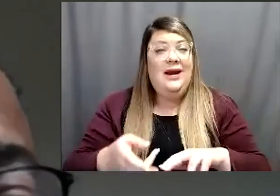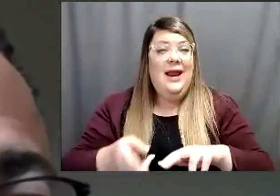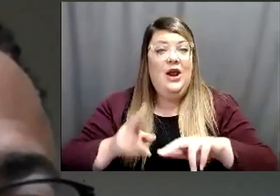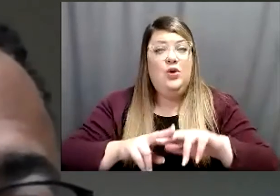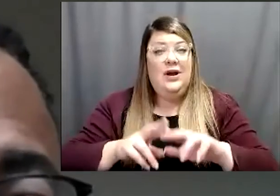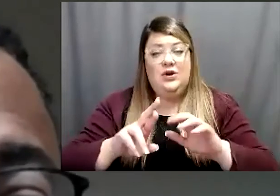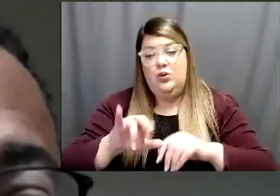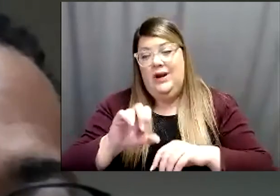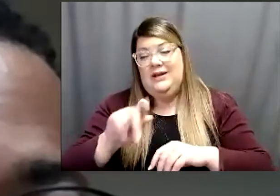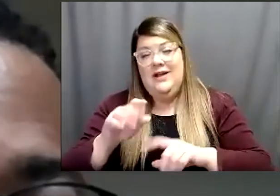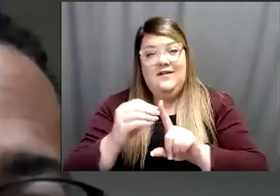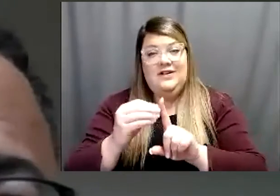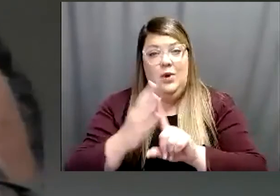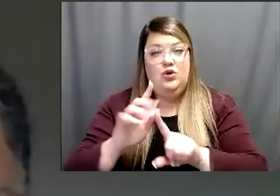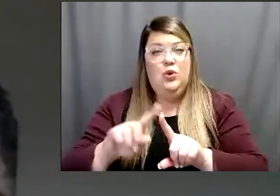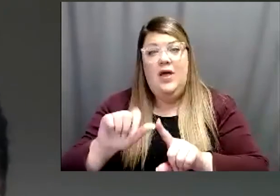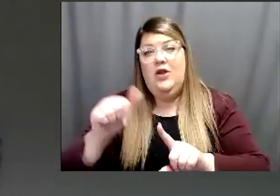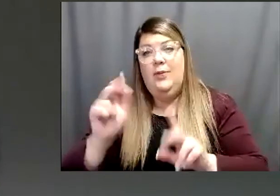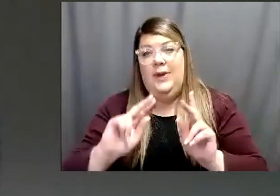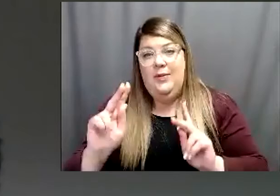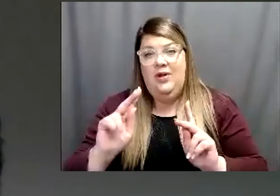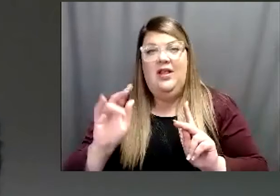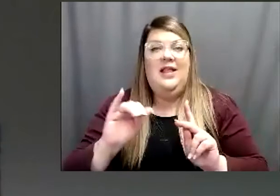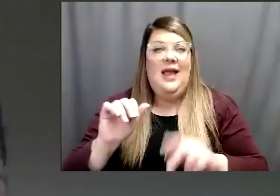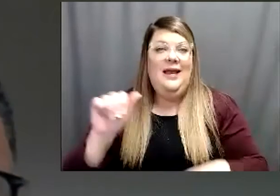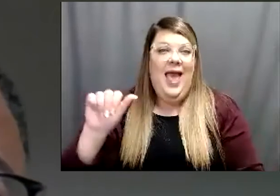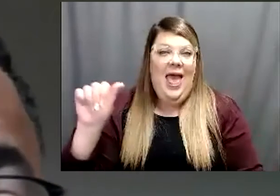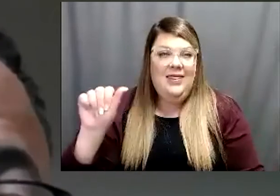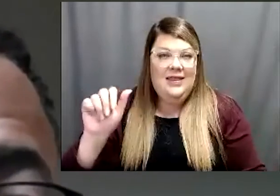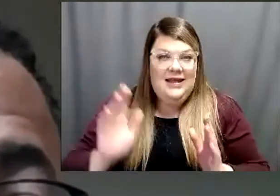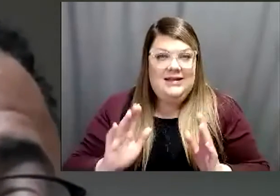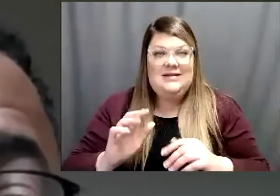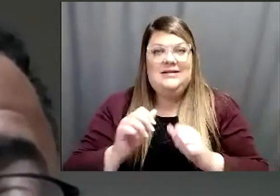other people, meaning athletes, we're going to recommend that we do testing roughly every two